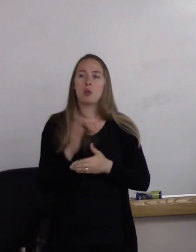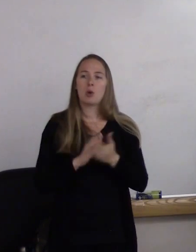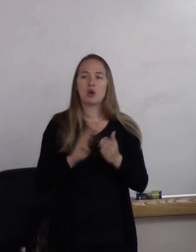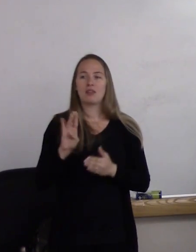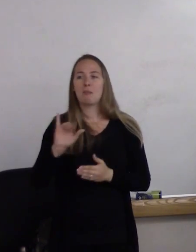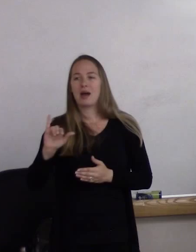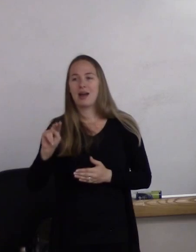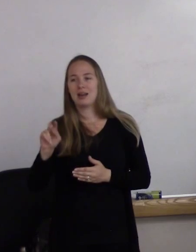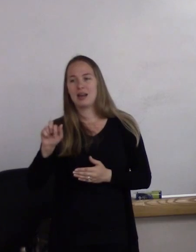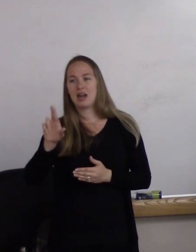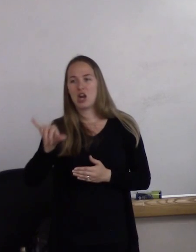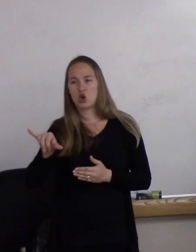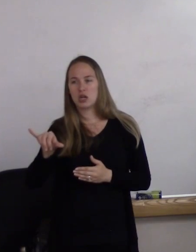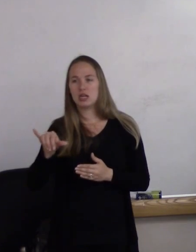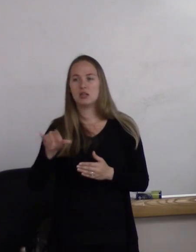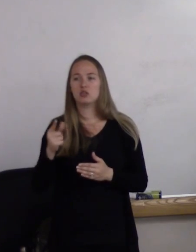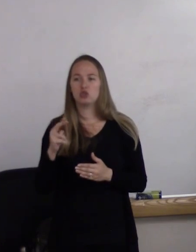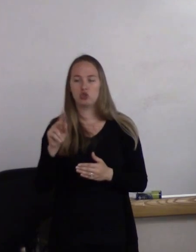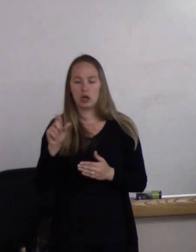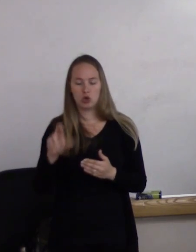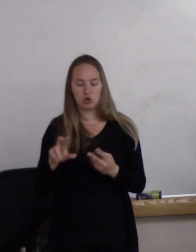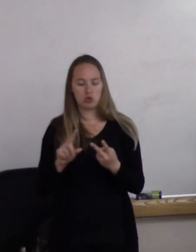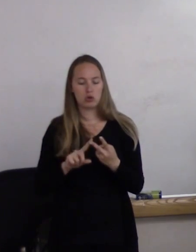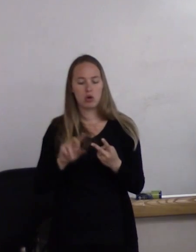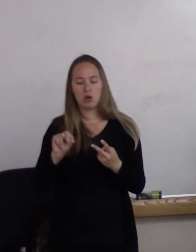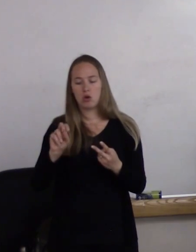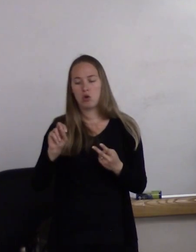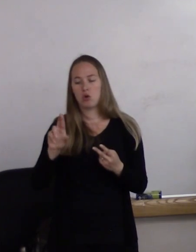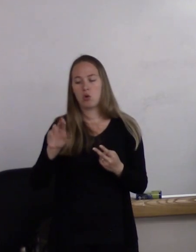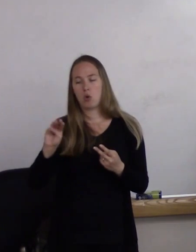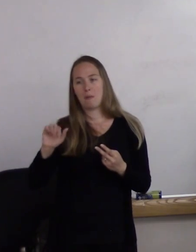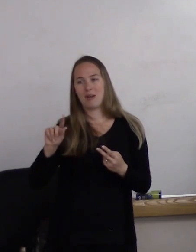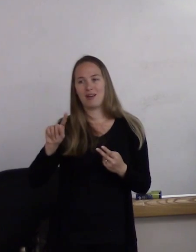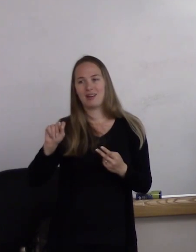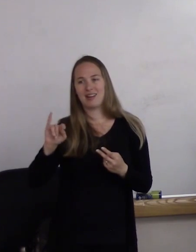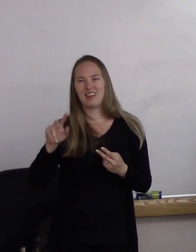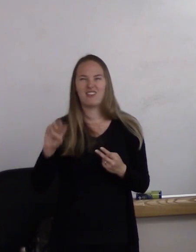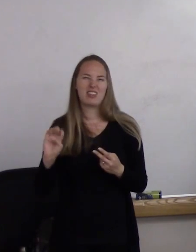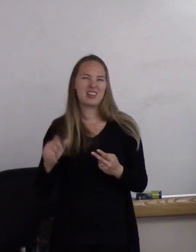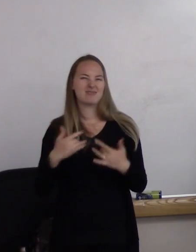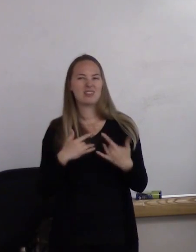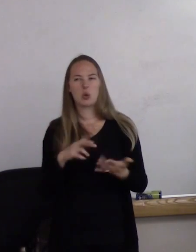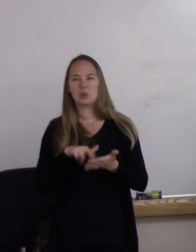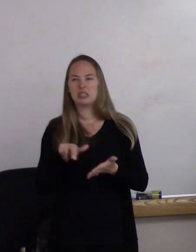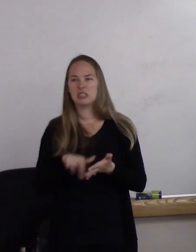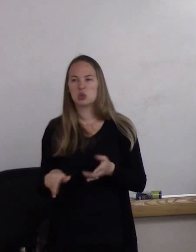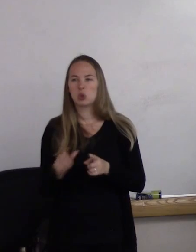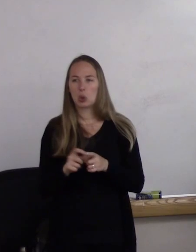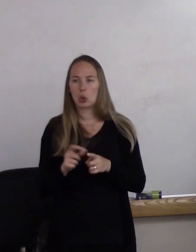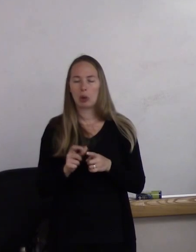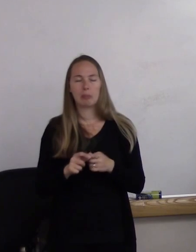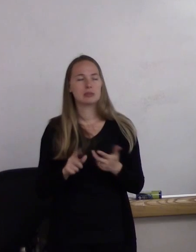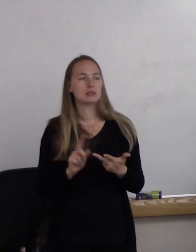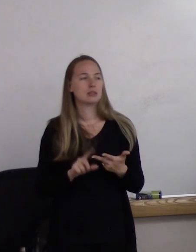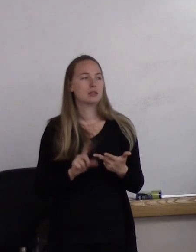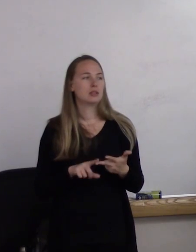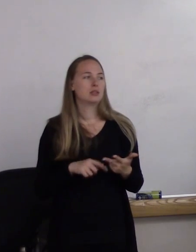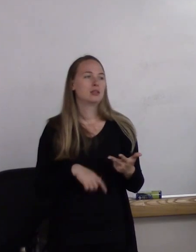or the normative genders, which are just--they're kind of research terms or--laypeople tend to not use them.